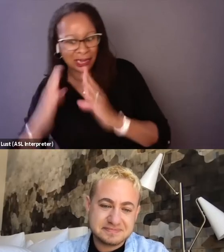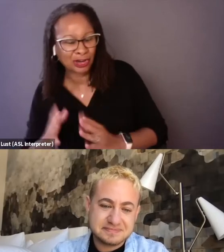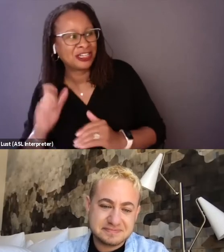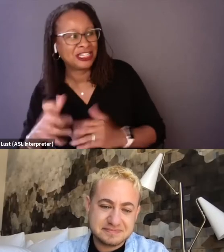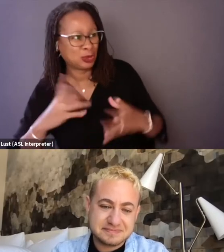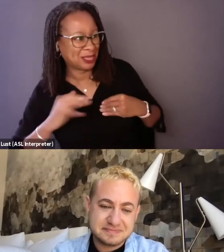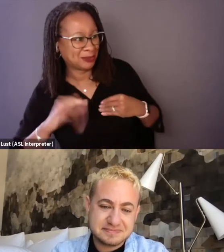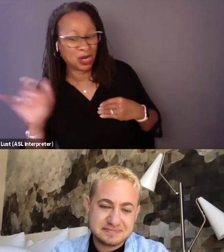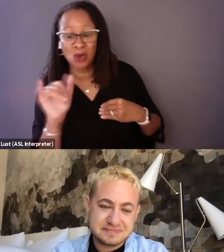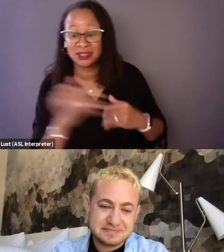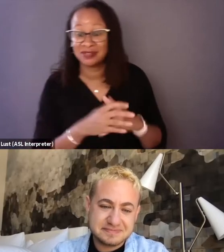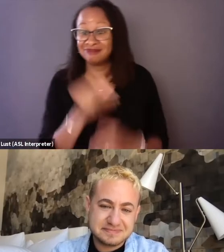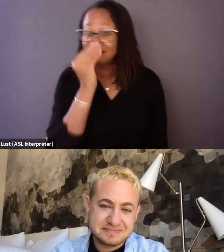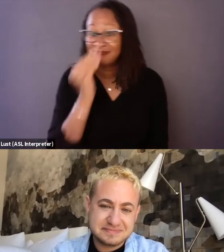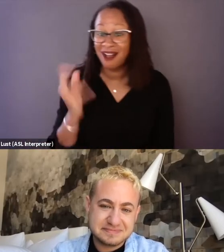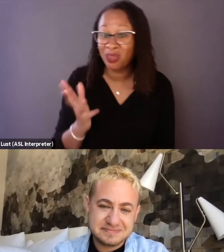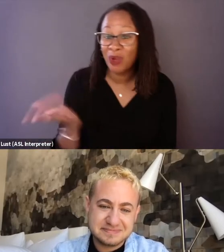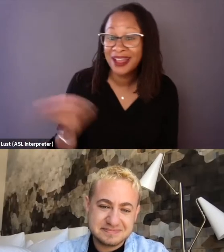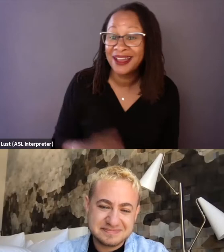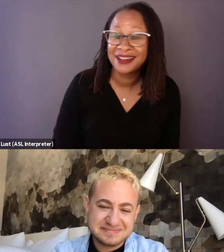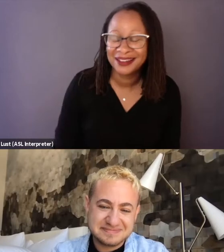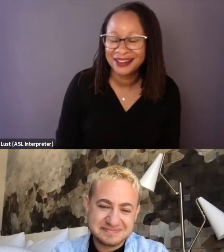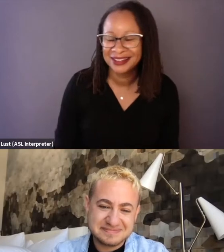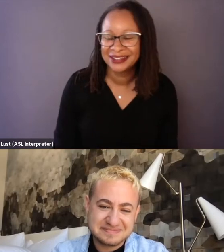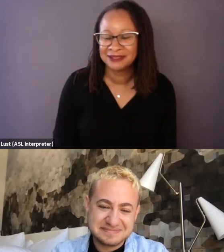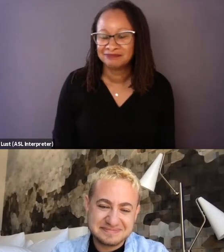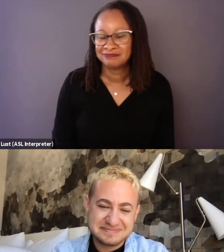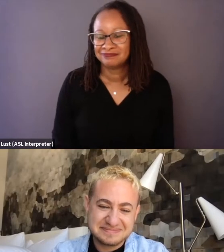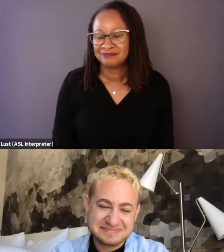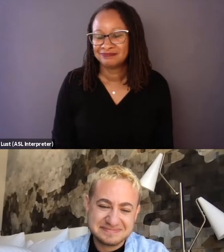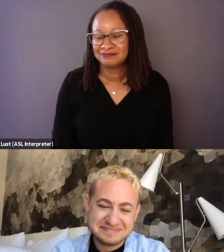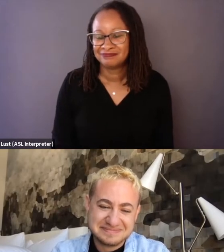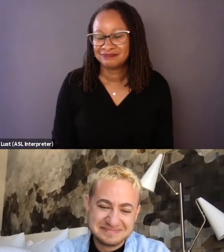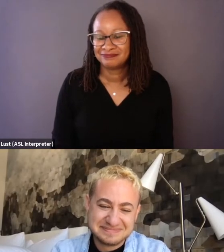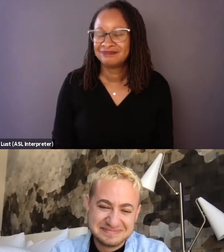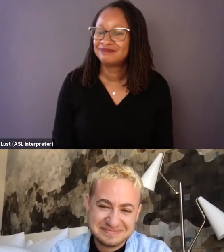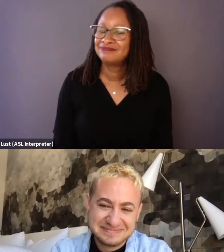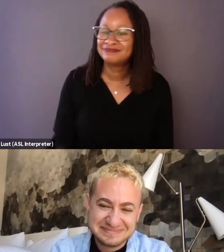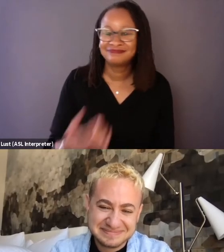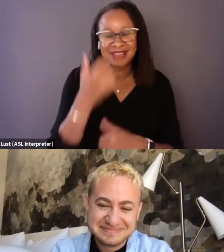And by the way, this, yeah, it was just like every sort of step of the way of like,